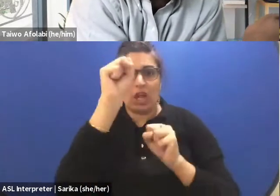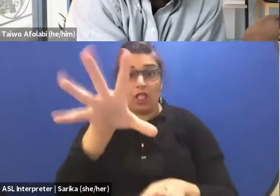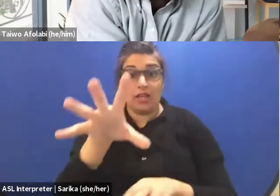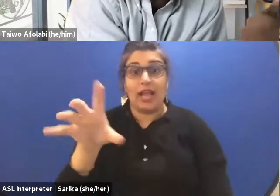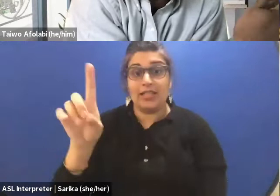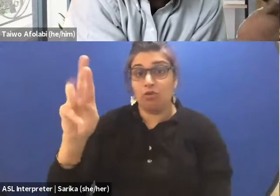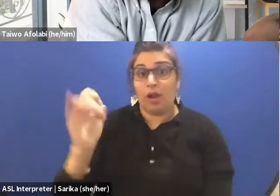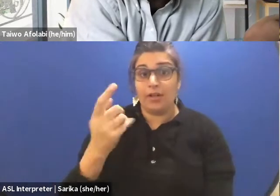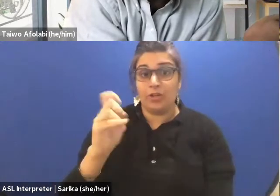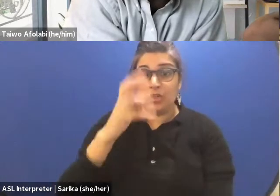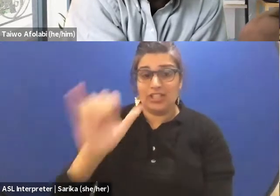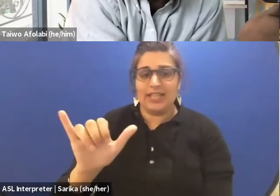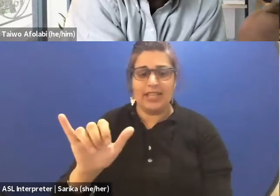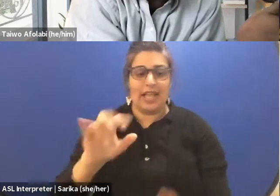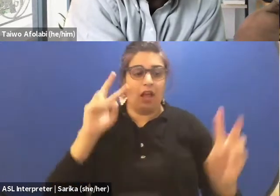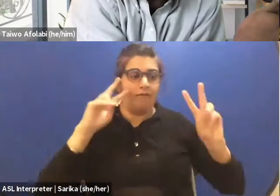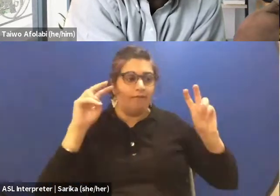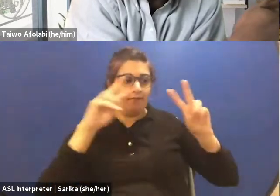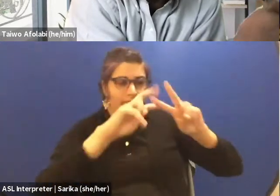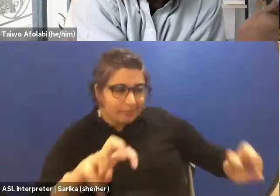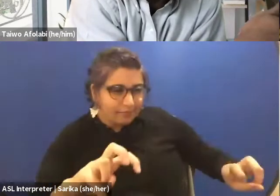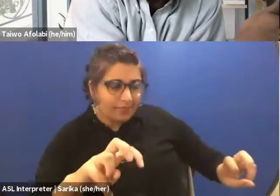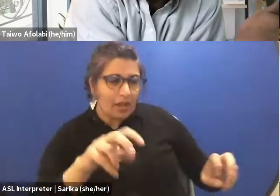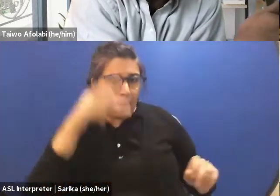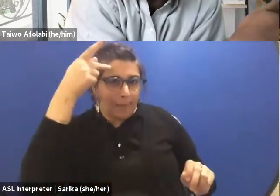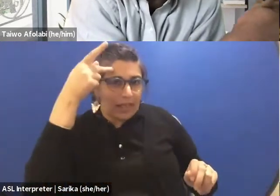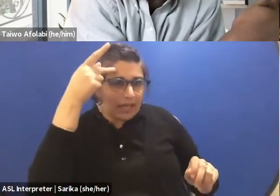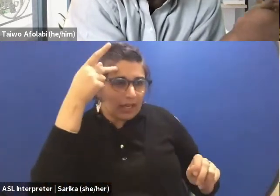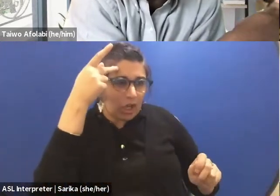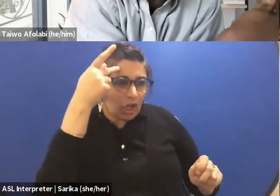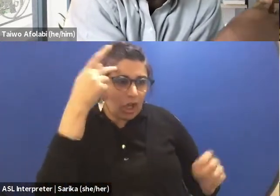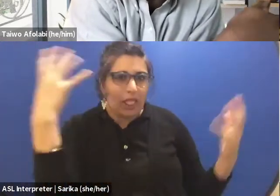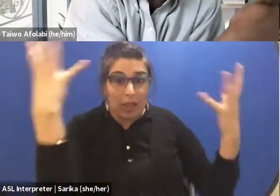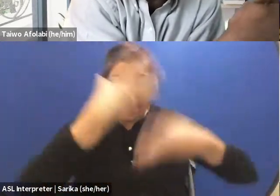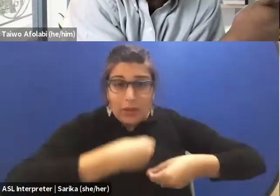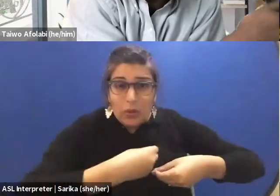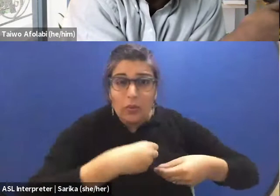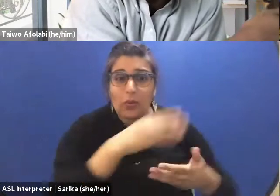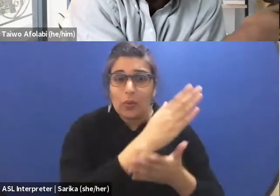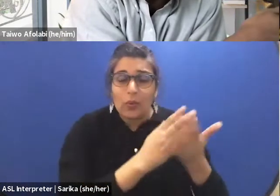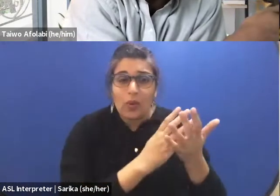to look at the political components, the aesthetic components, and of course the humane components,